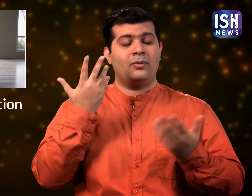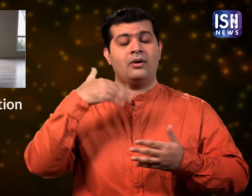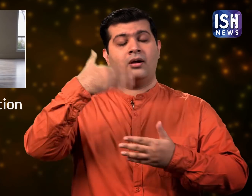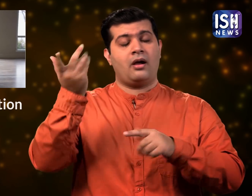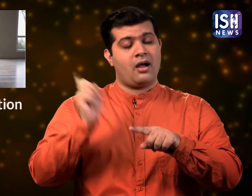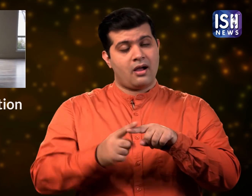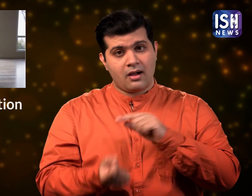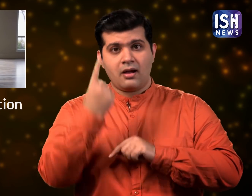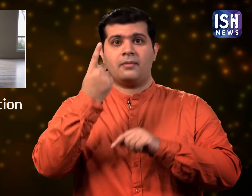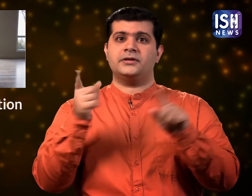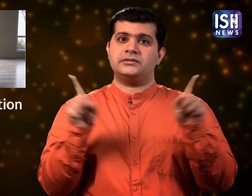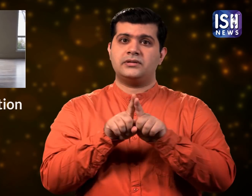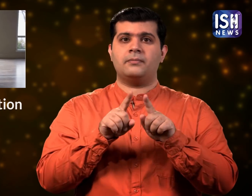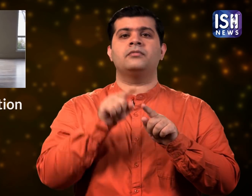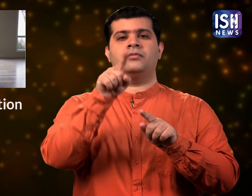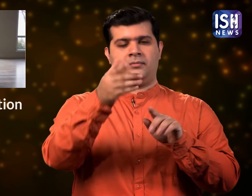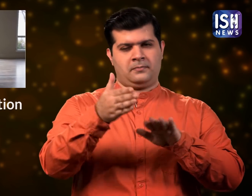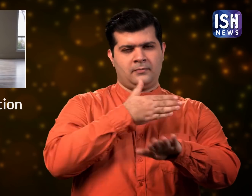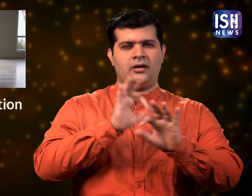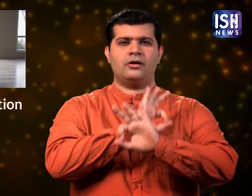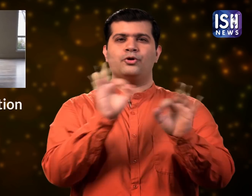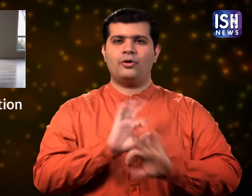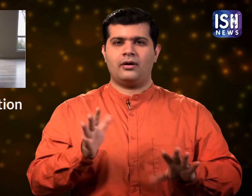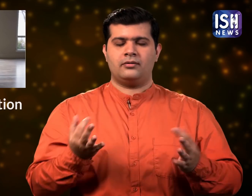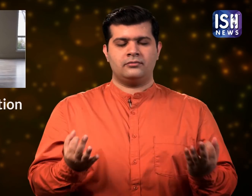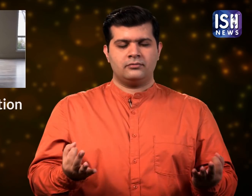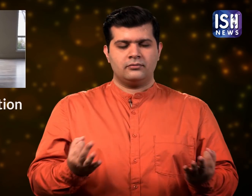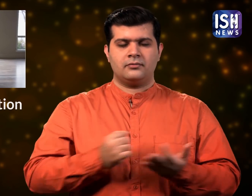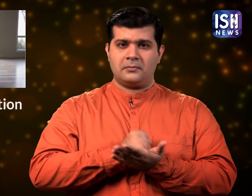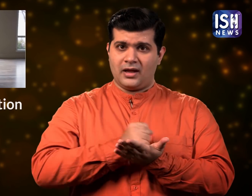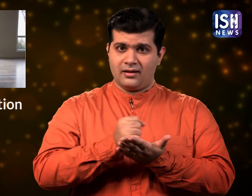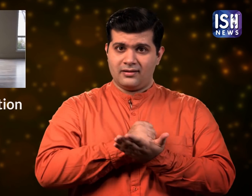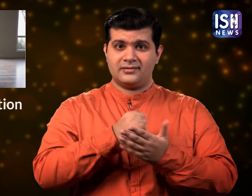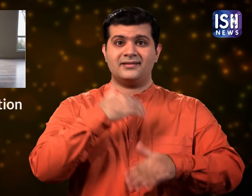Anything can happen. So meditate & keep your mind prepared for any challenge.